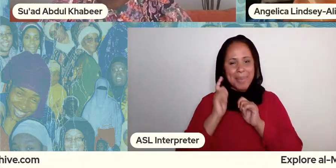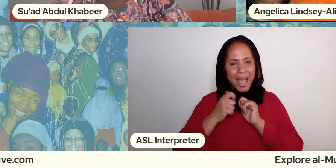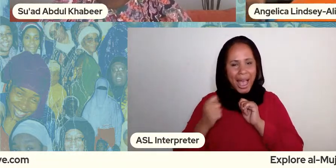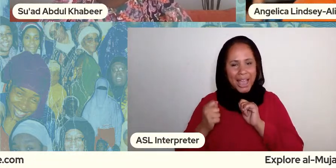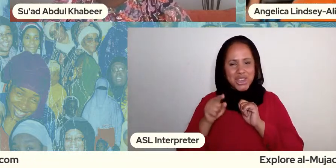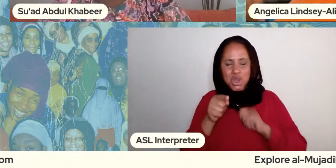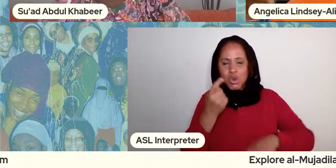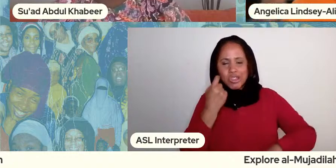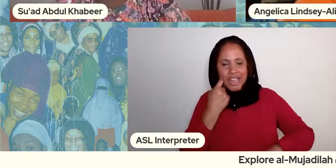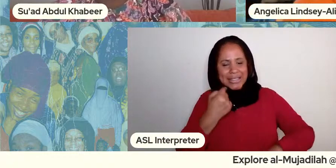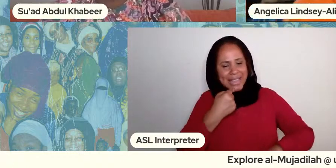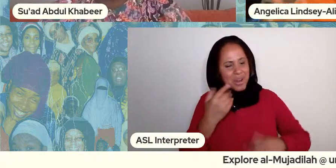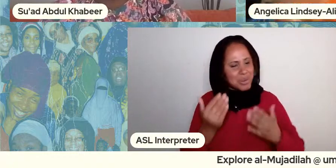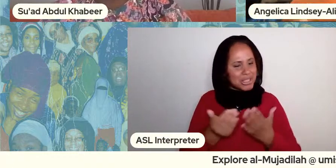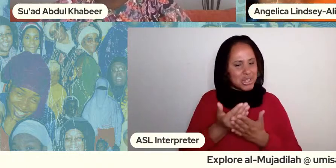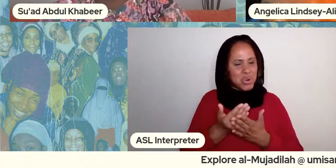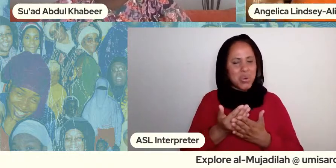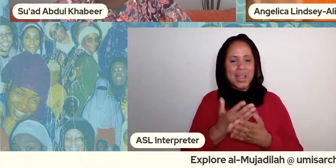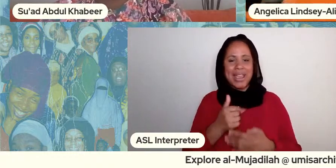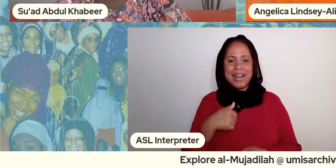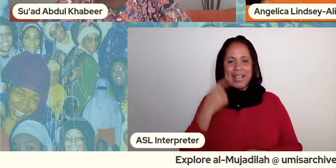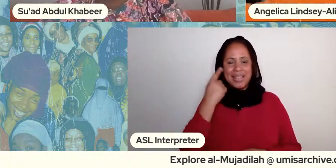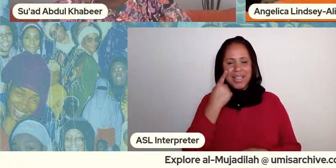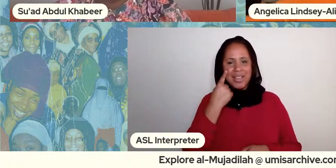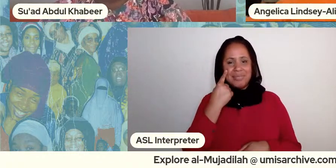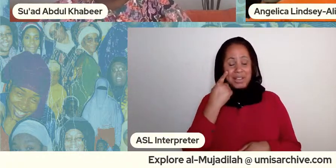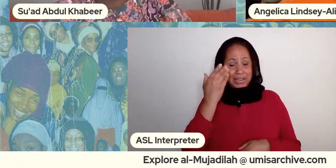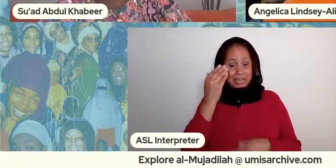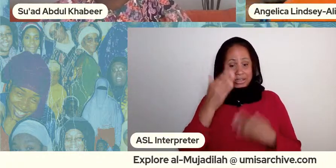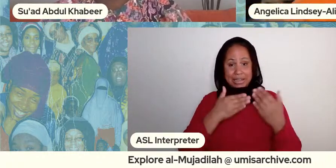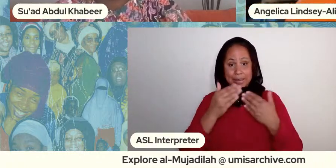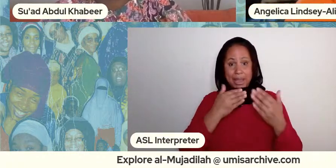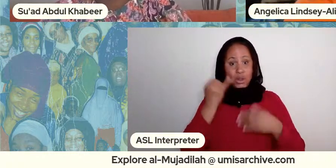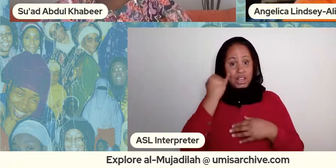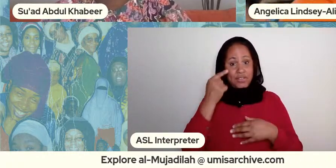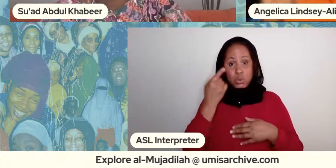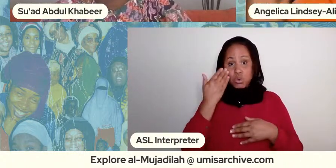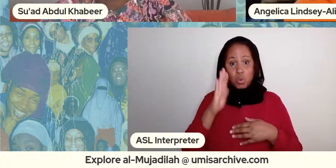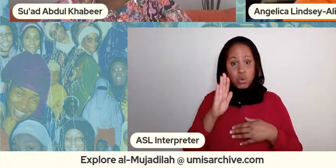collective histories even if you don't know the names of these women these are not professional